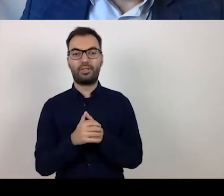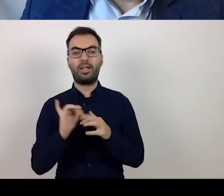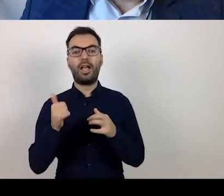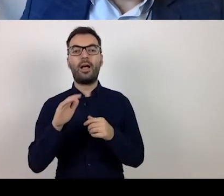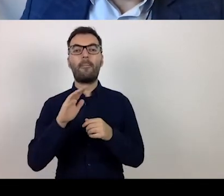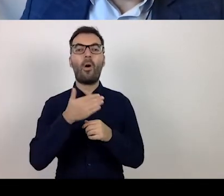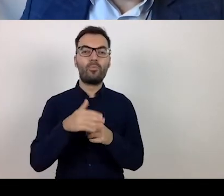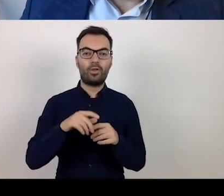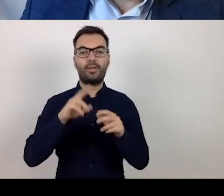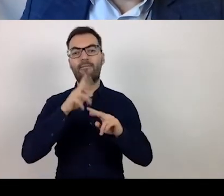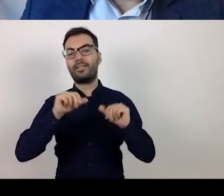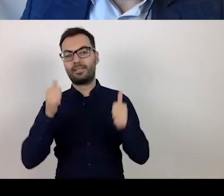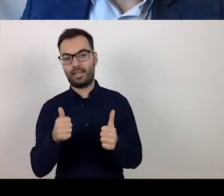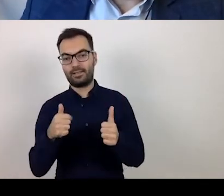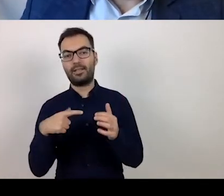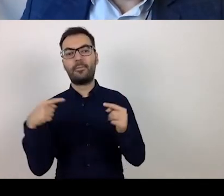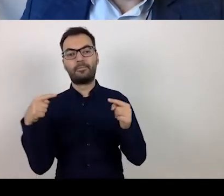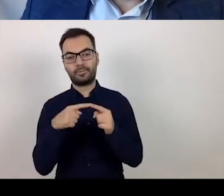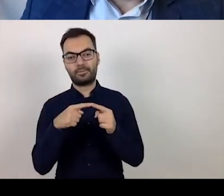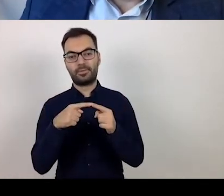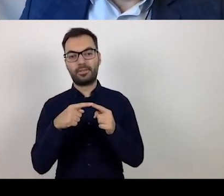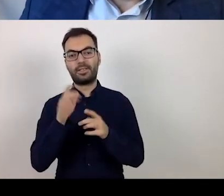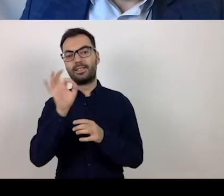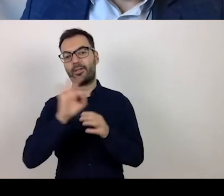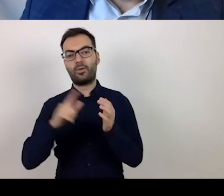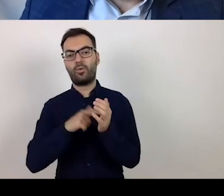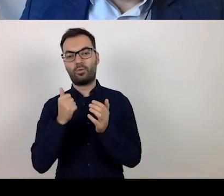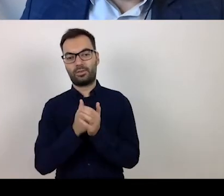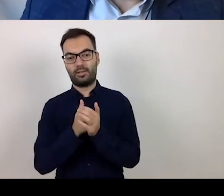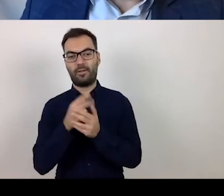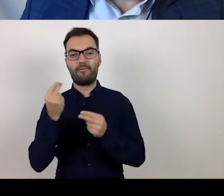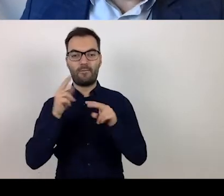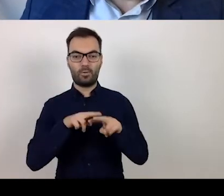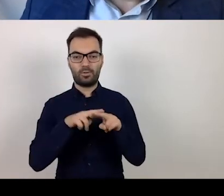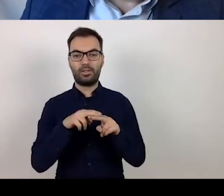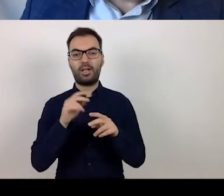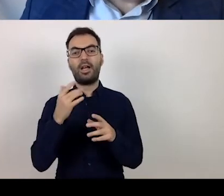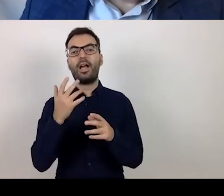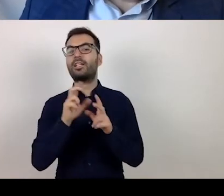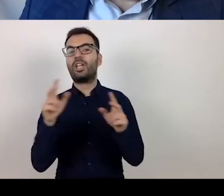are covered by the special act of law on funds and within what time frame?".